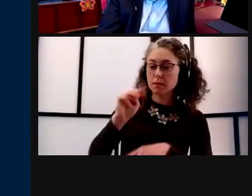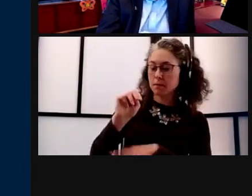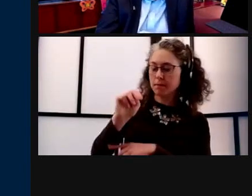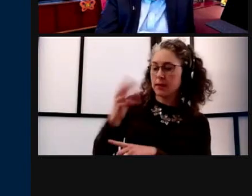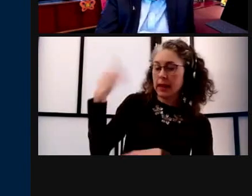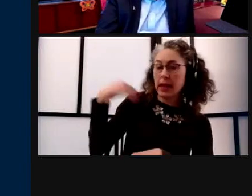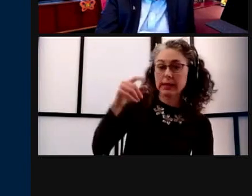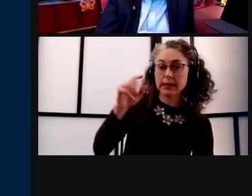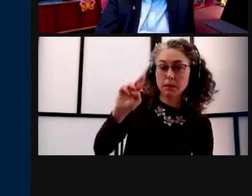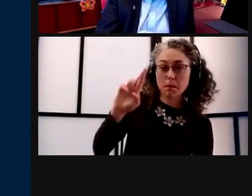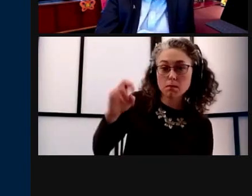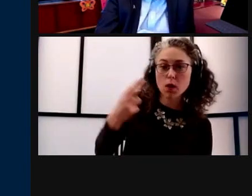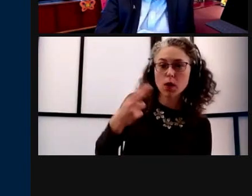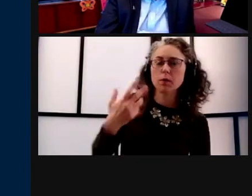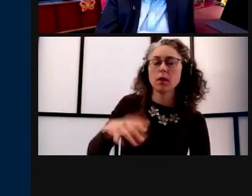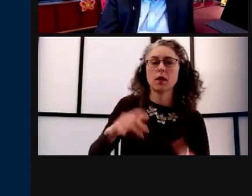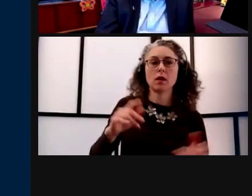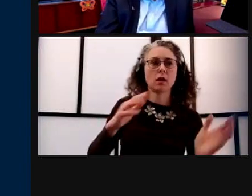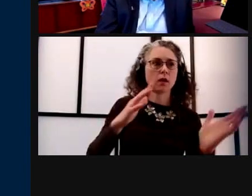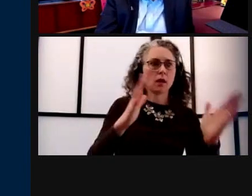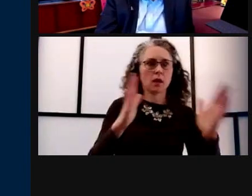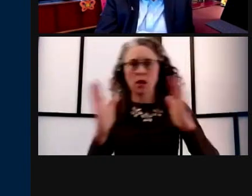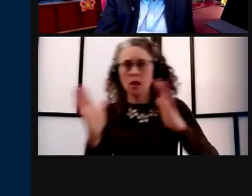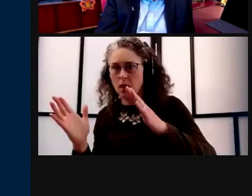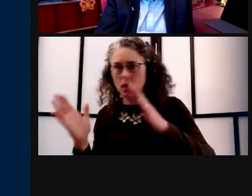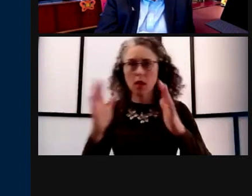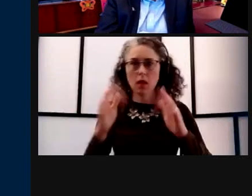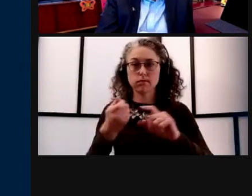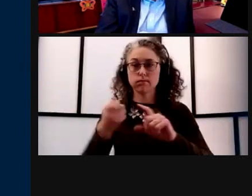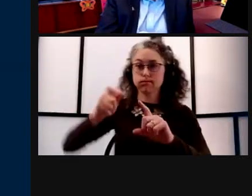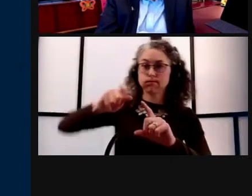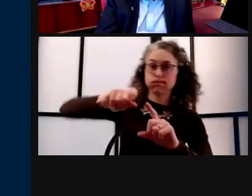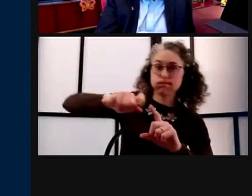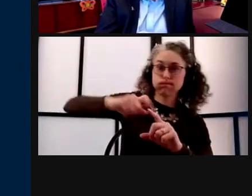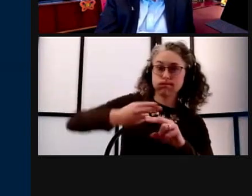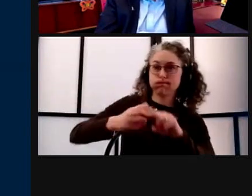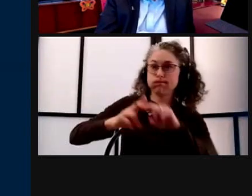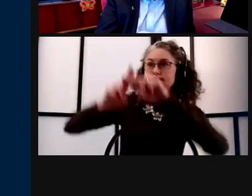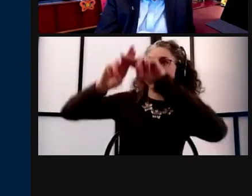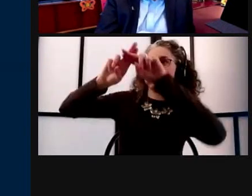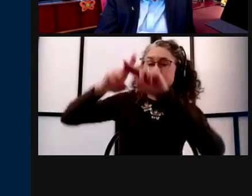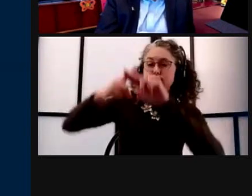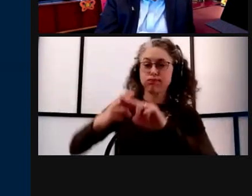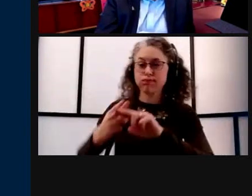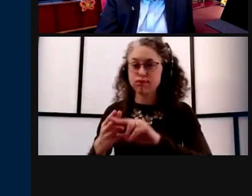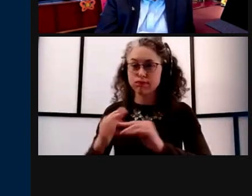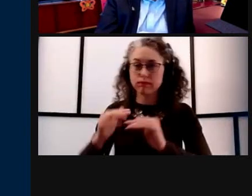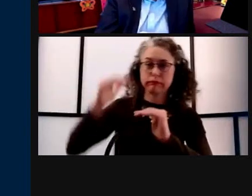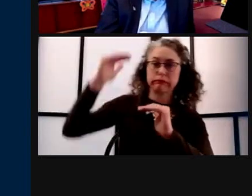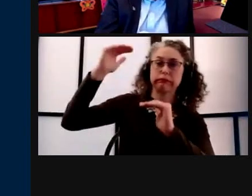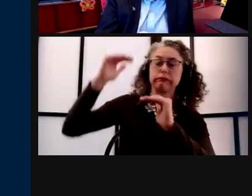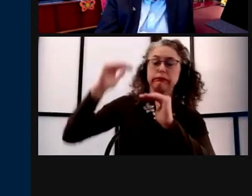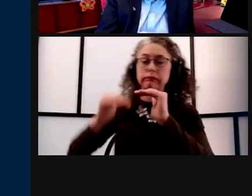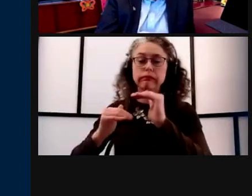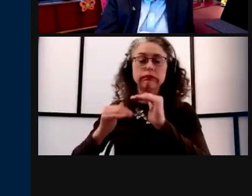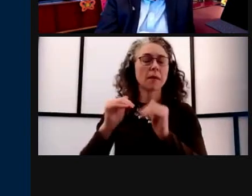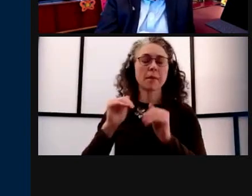But getting back has been a dial. And that dial gets dialed up and it gets dialed down. And I think that that's gonna be something that we're gonna all have to remain